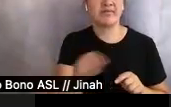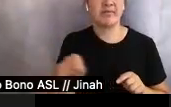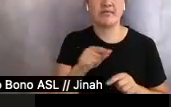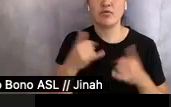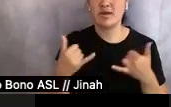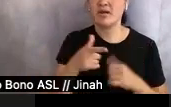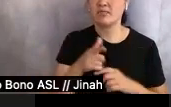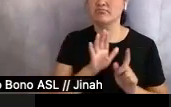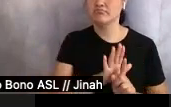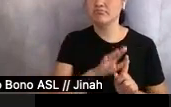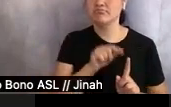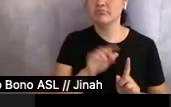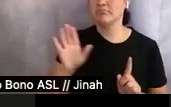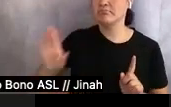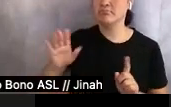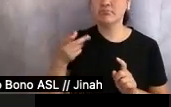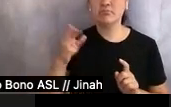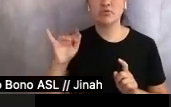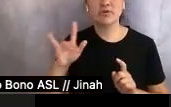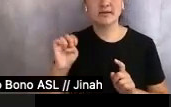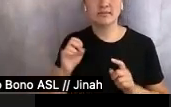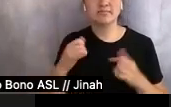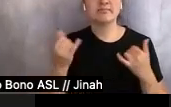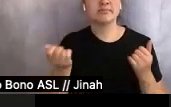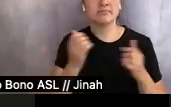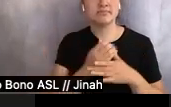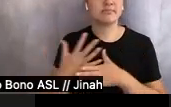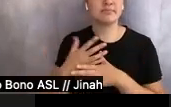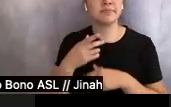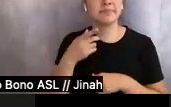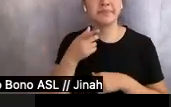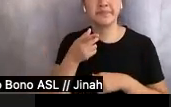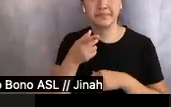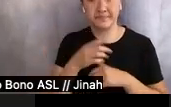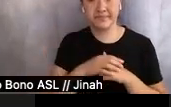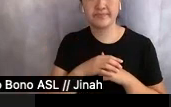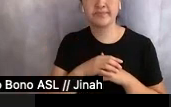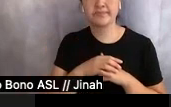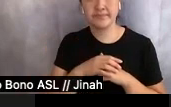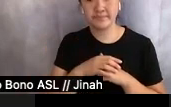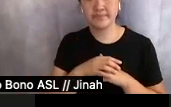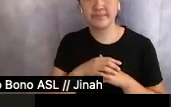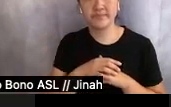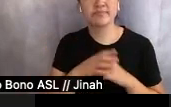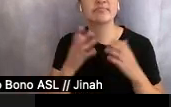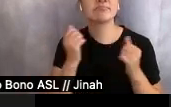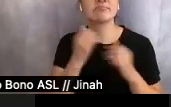But they're preparing for this competition and I just thought we could share this.